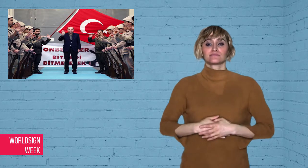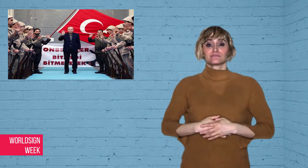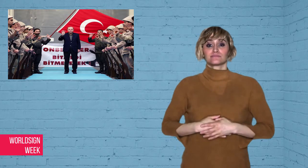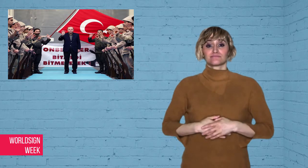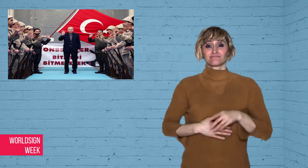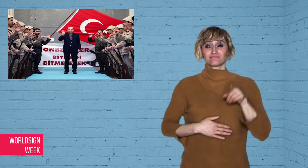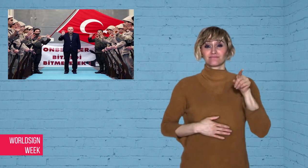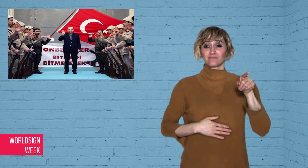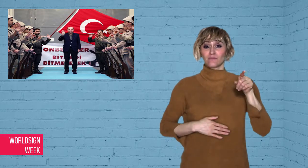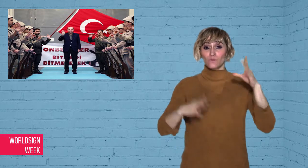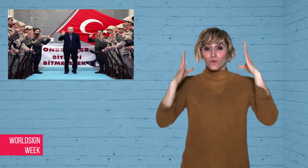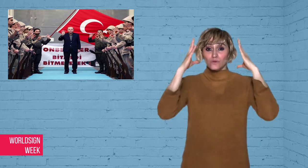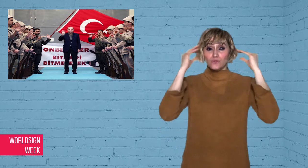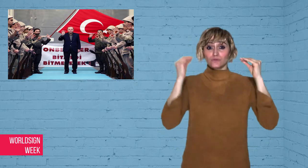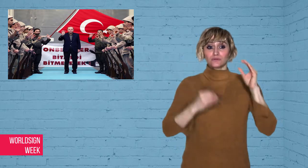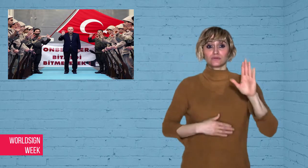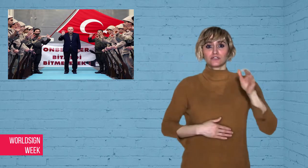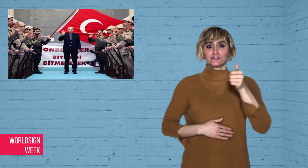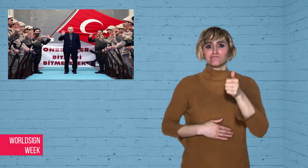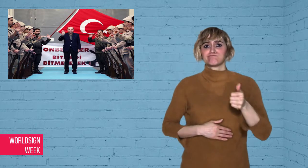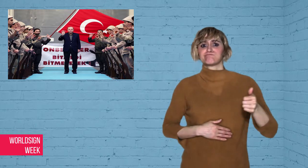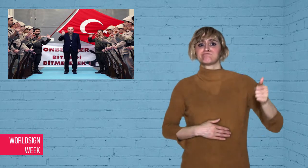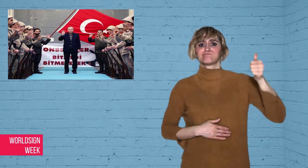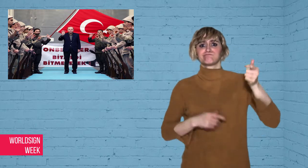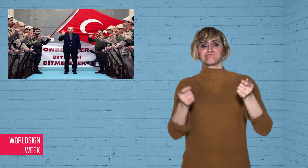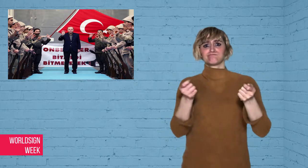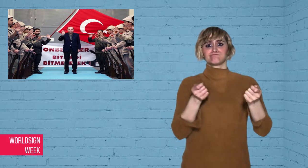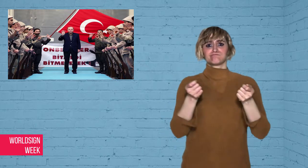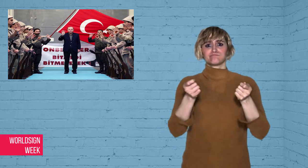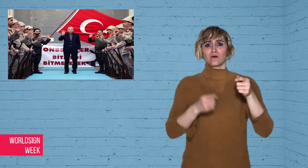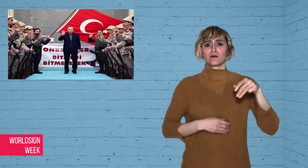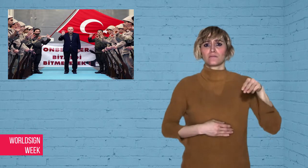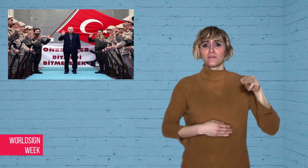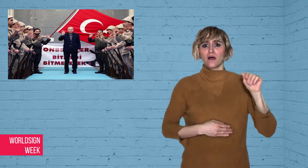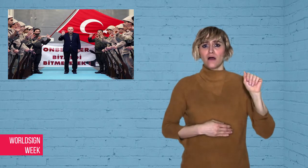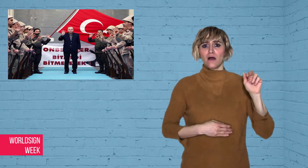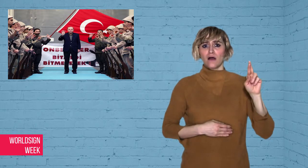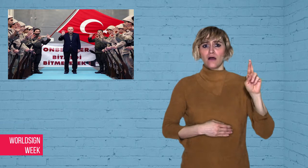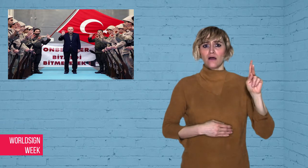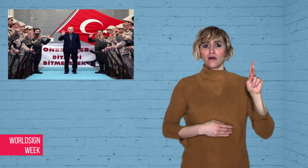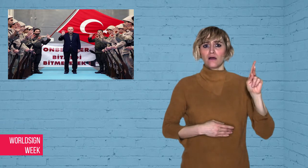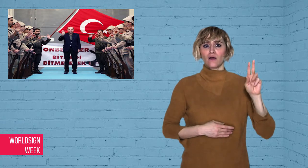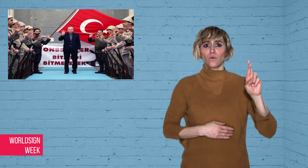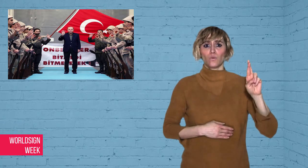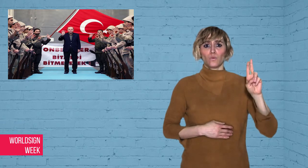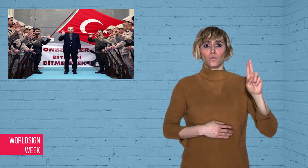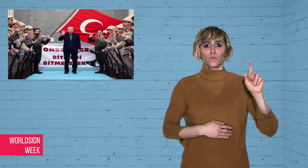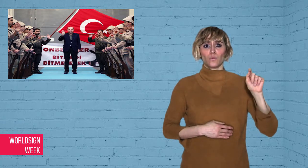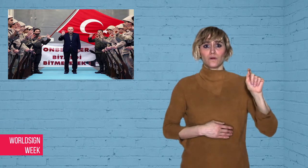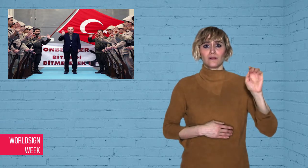that statement stating that they would